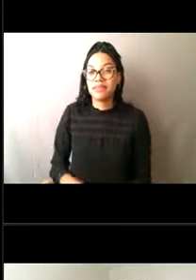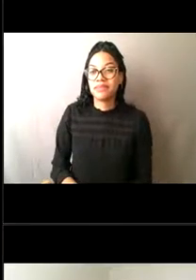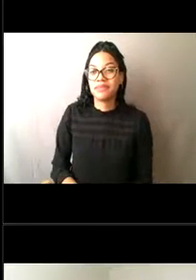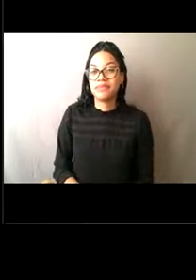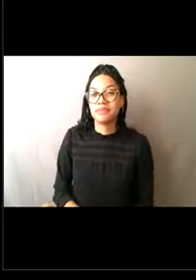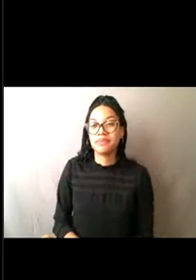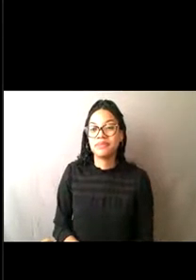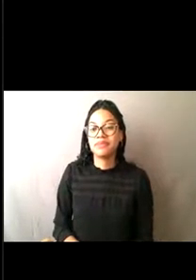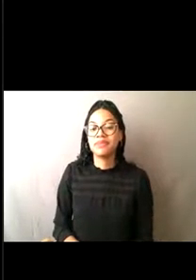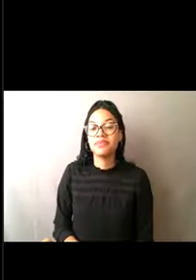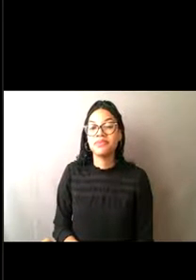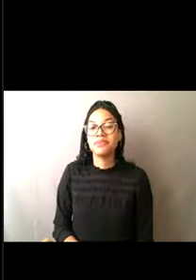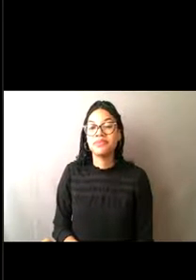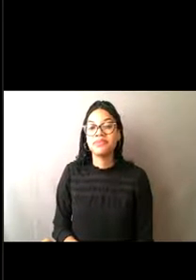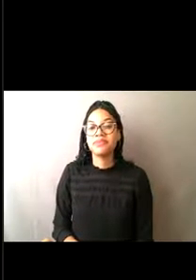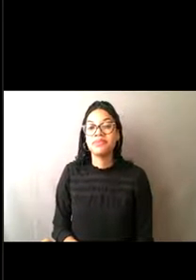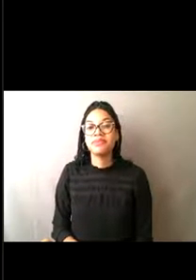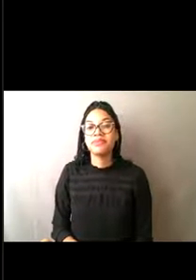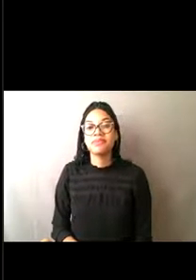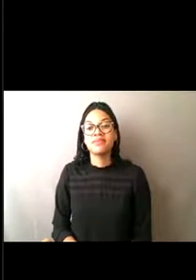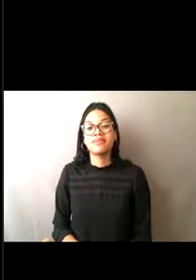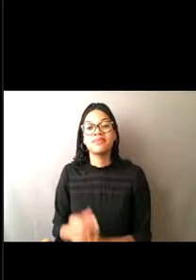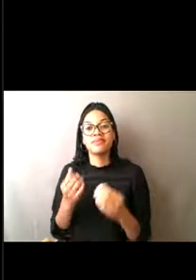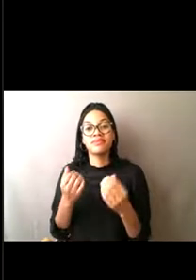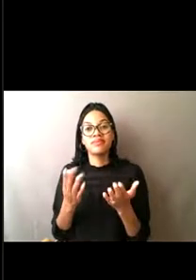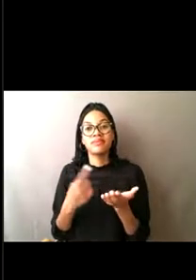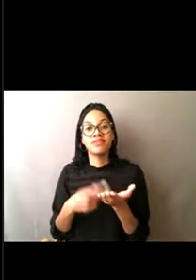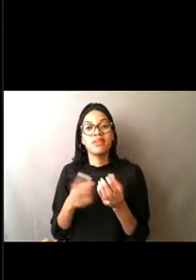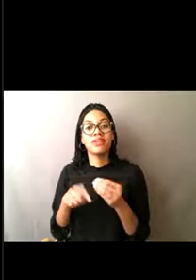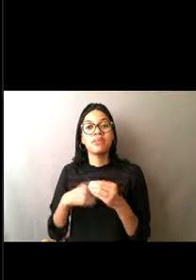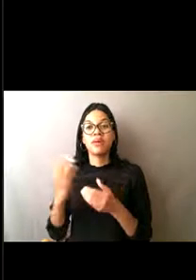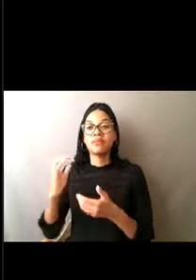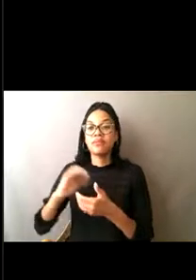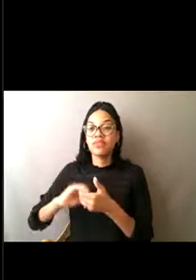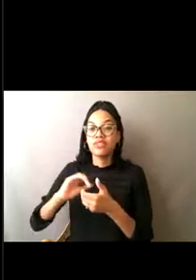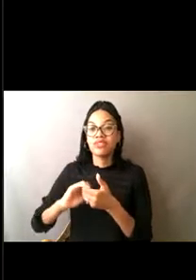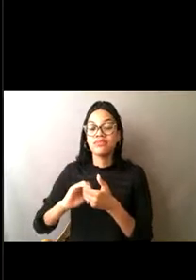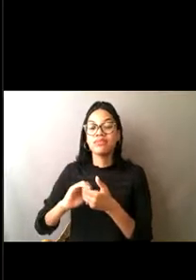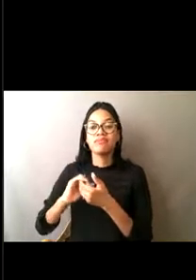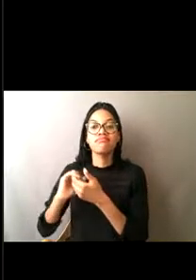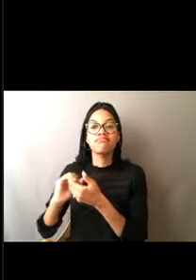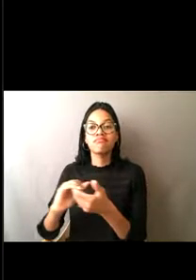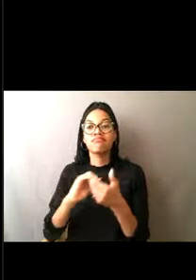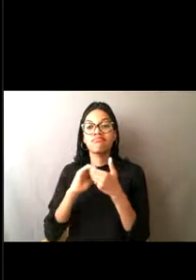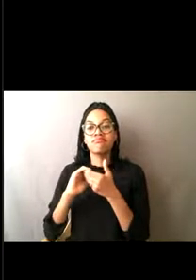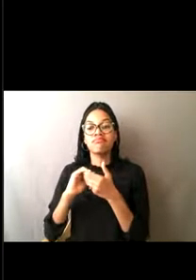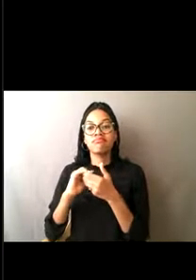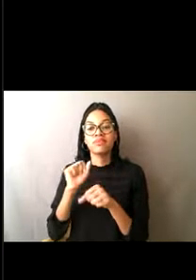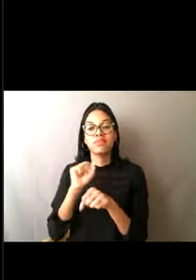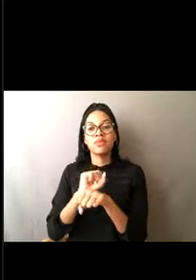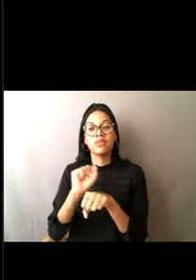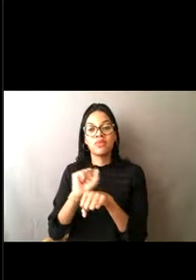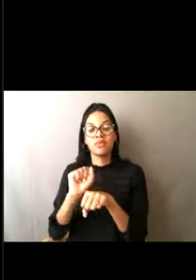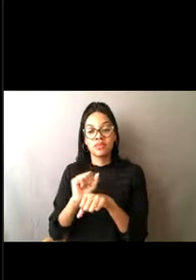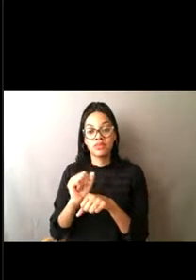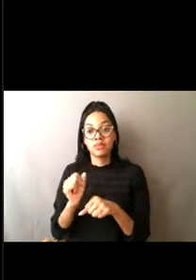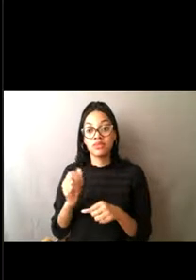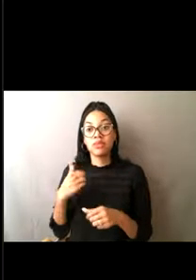So with respect to the partnerships and cooperative enforcement, we work with, as mentioned, Alaska Department